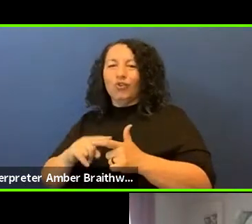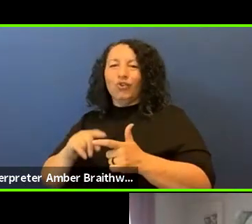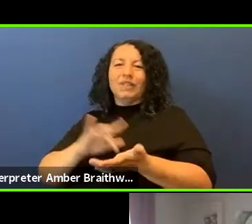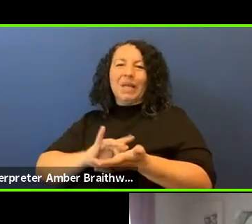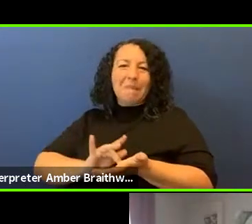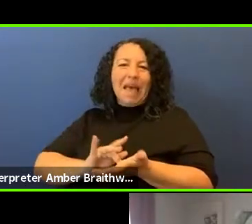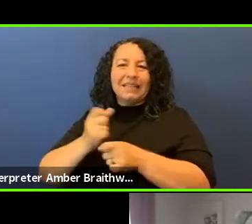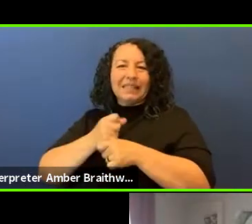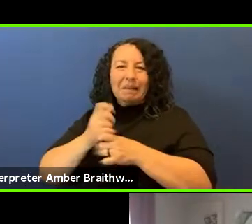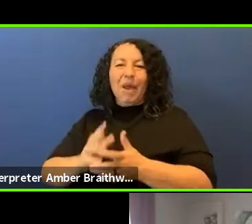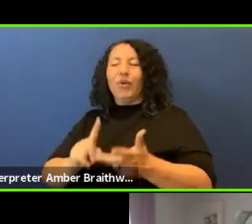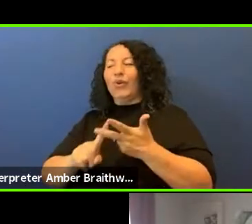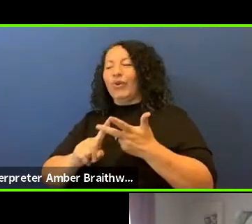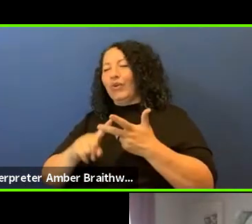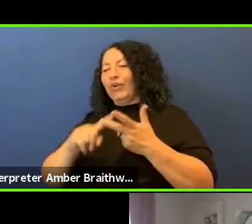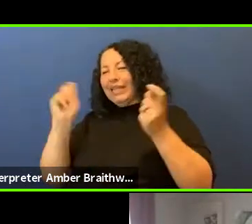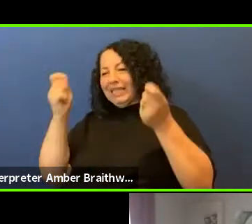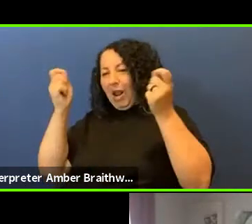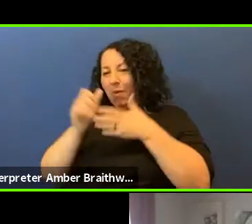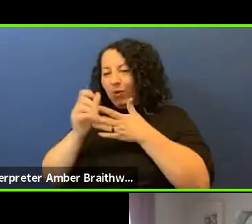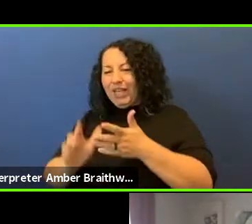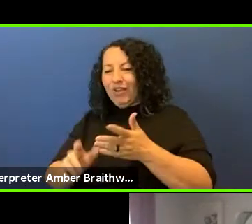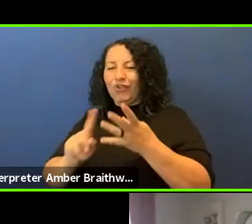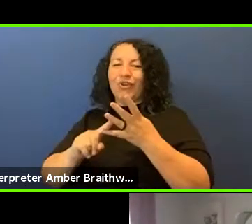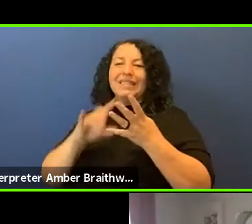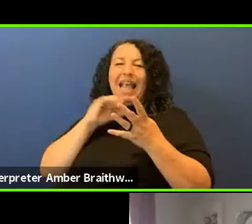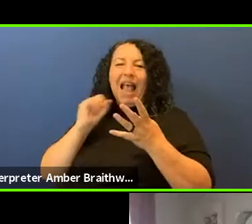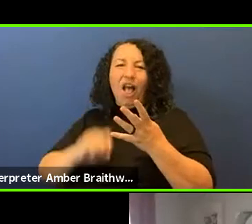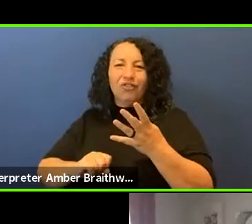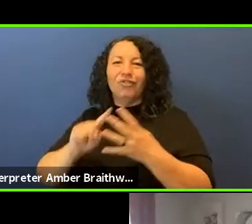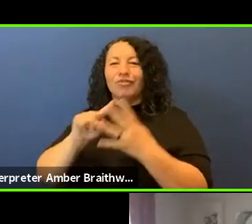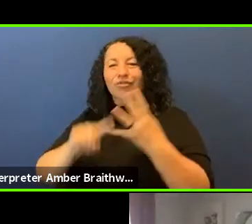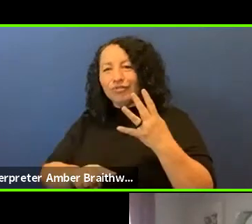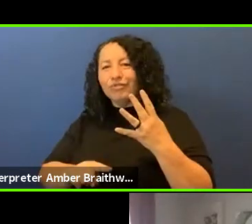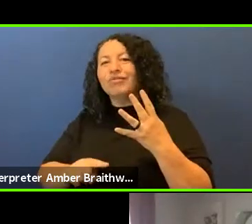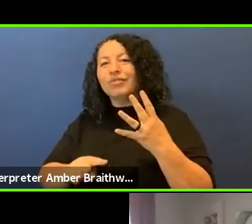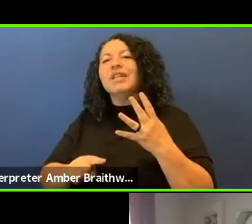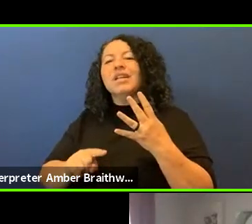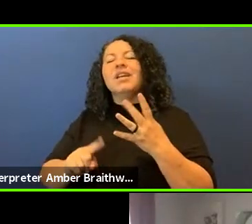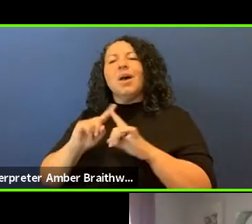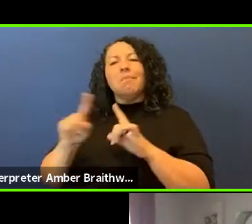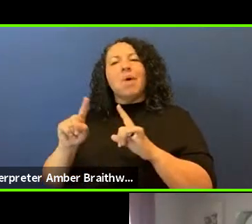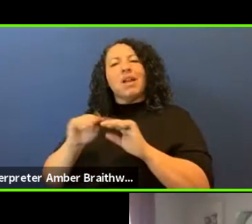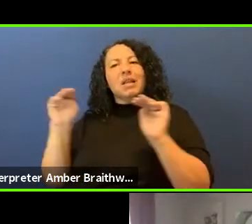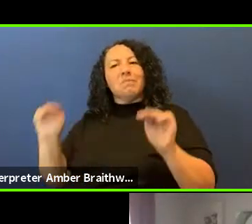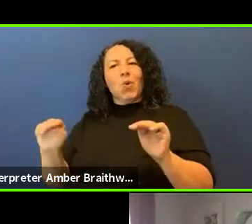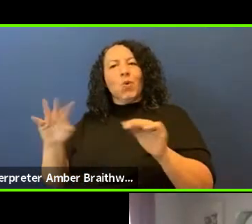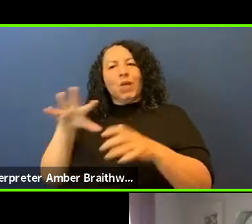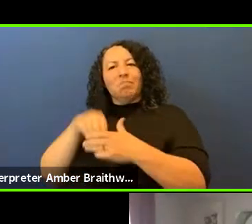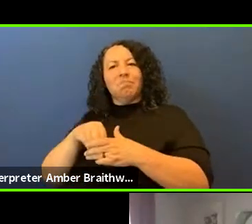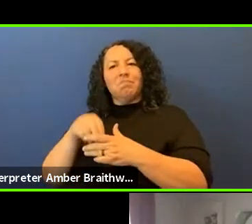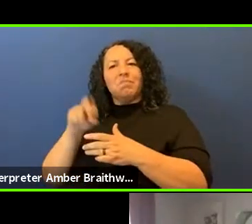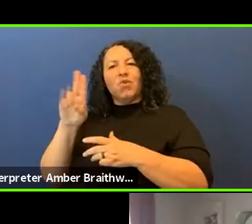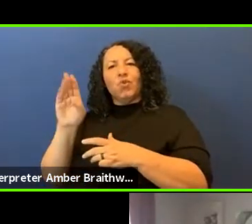the elders, and as a museum, especially an urban museum, I would kind of say don't bug those people, that they're busy,